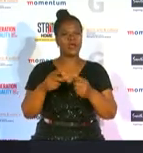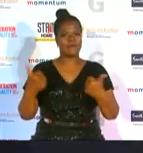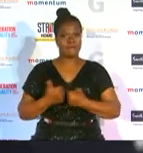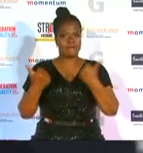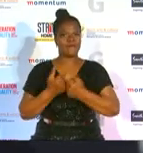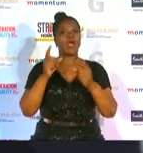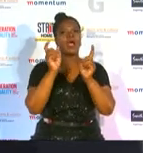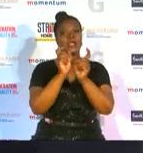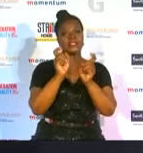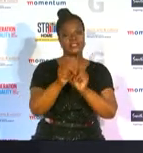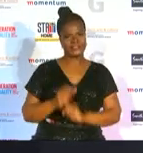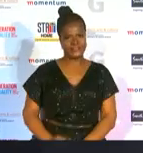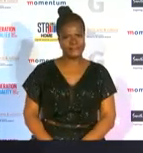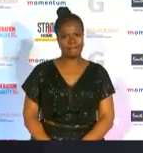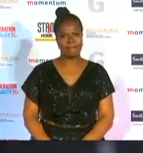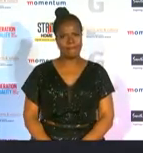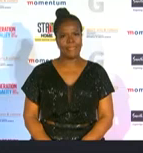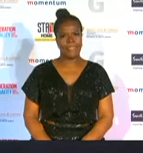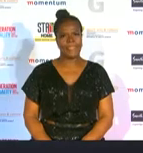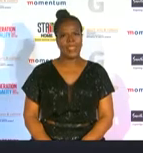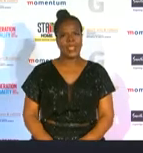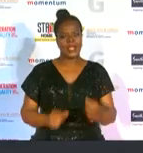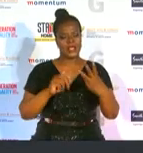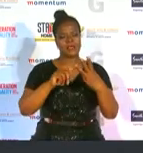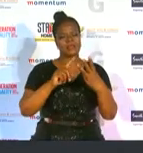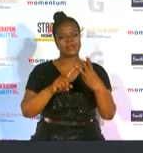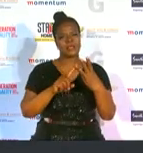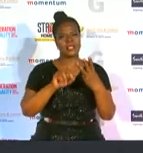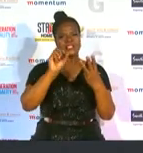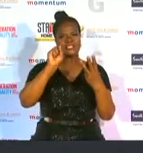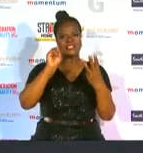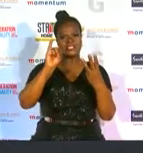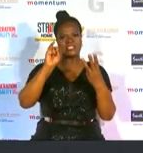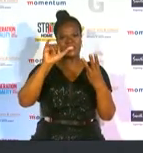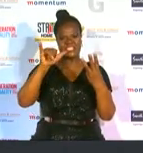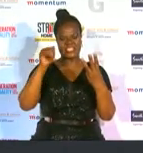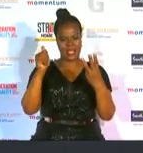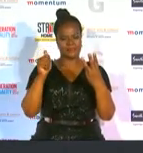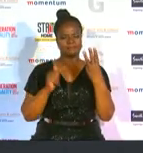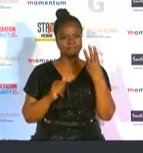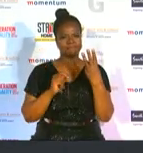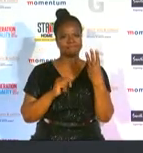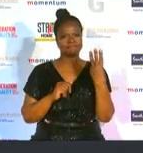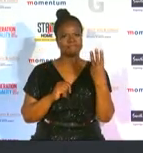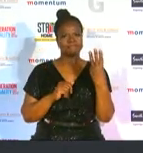that women face and see abu leila loilani she is an important asset